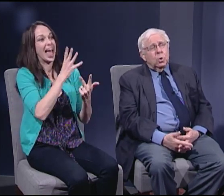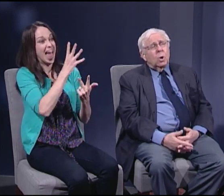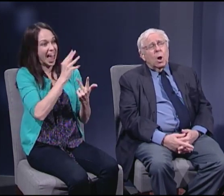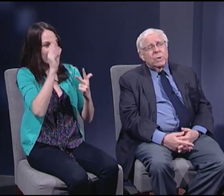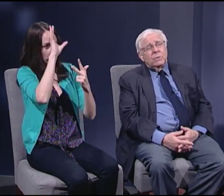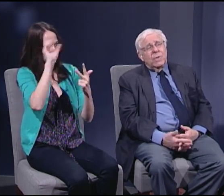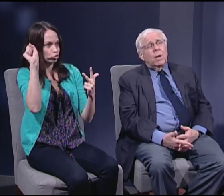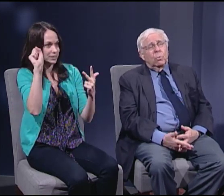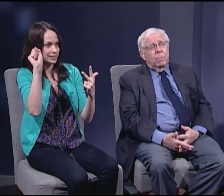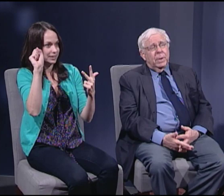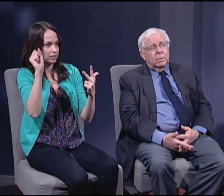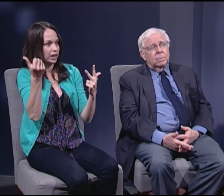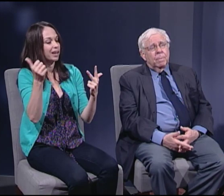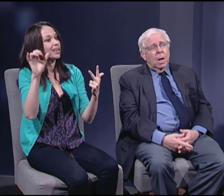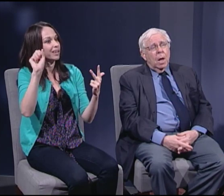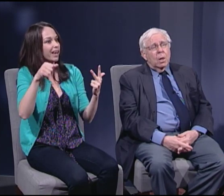who can always veto the bill.